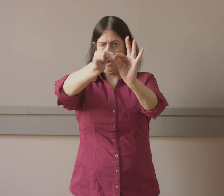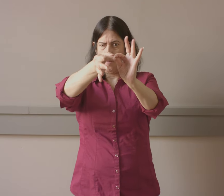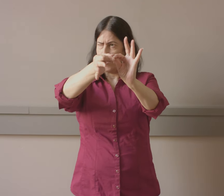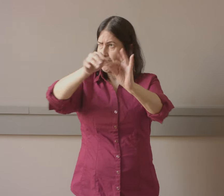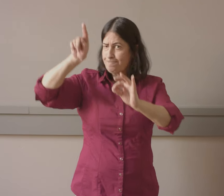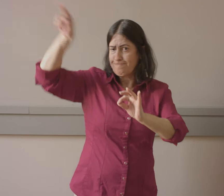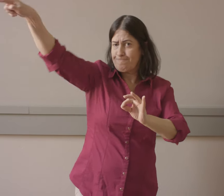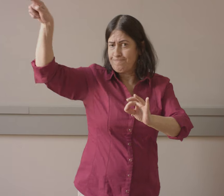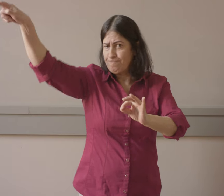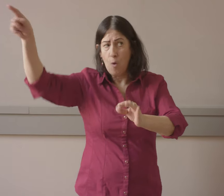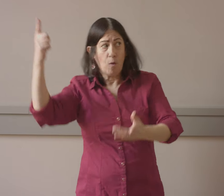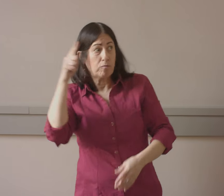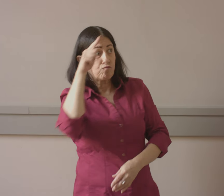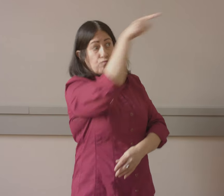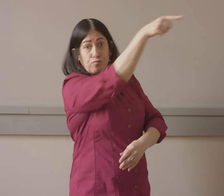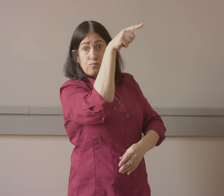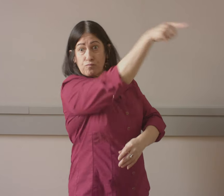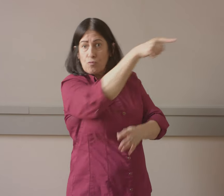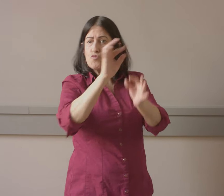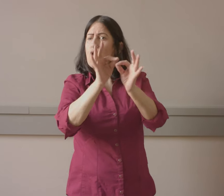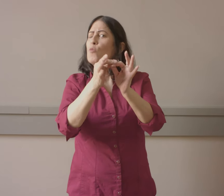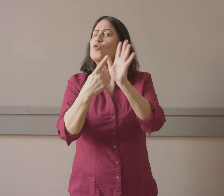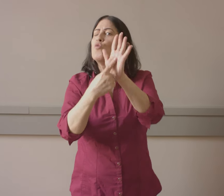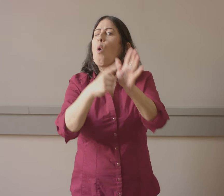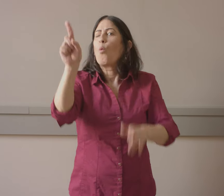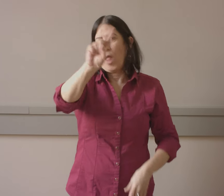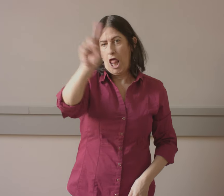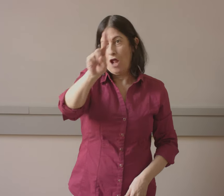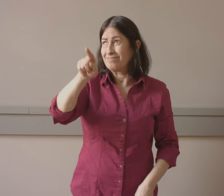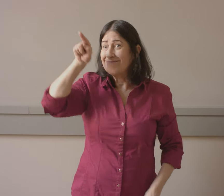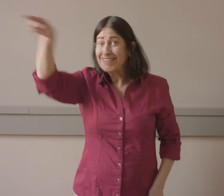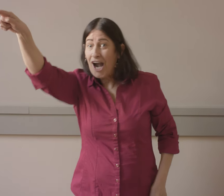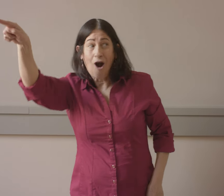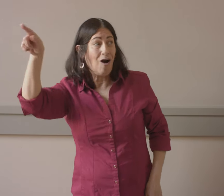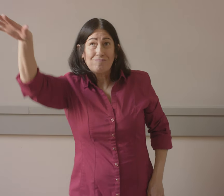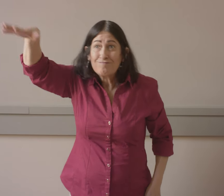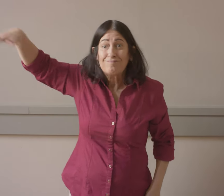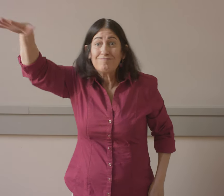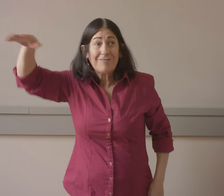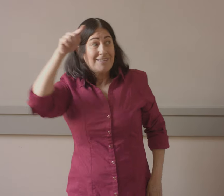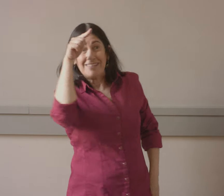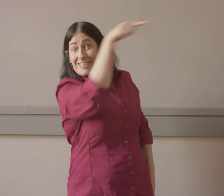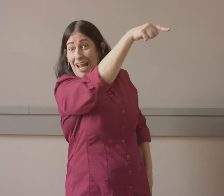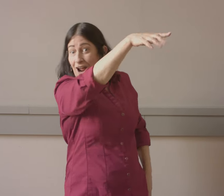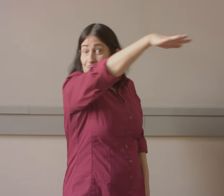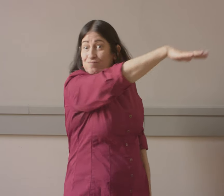interpreter, and depending on where it is, just show them where, what area they need